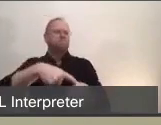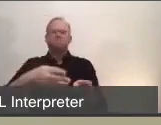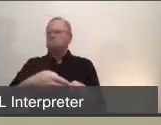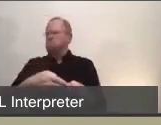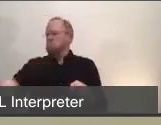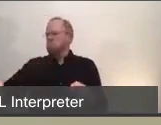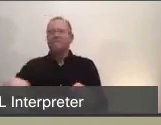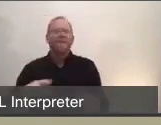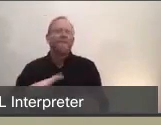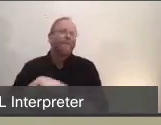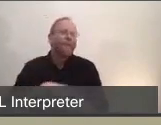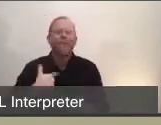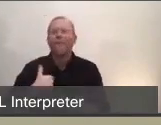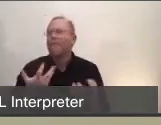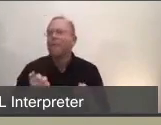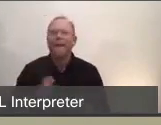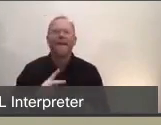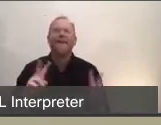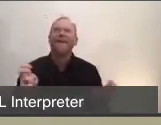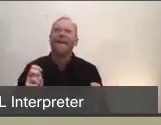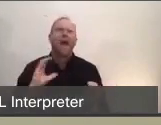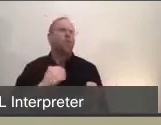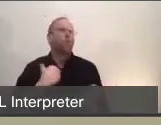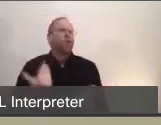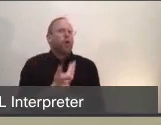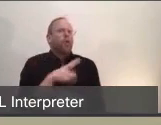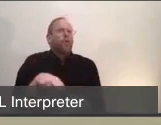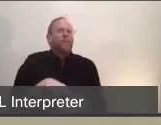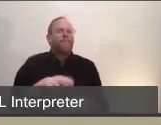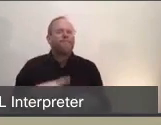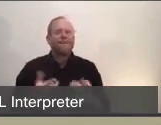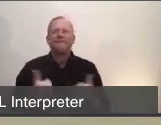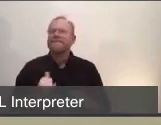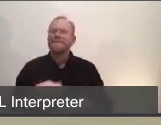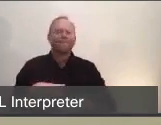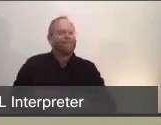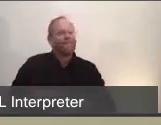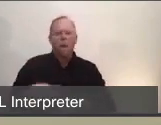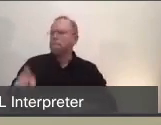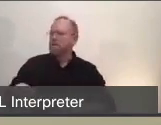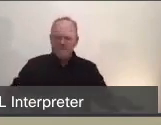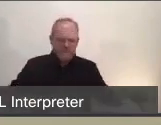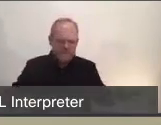to return to our new normal. But again, very much grounded in this, in accepting that that policy decision